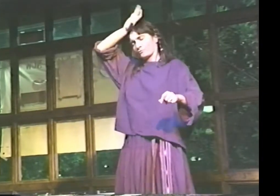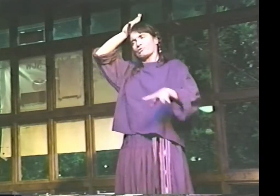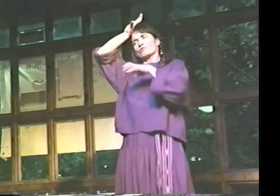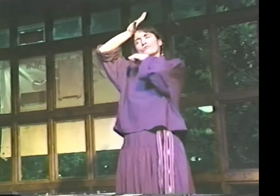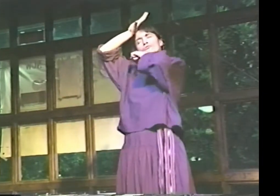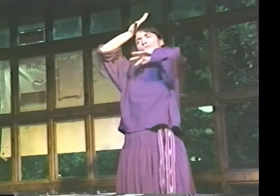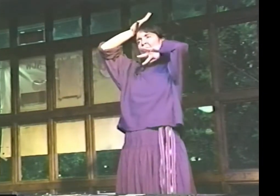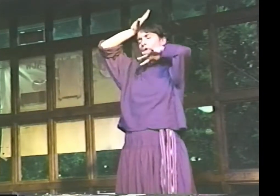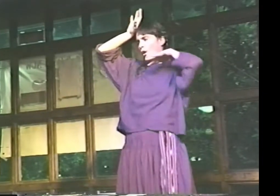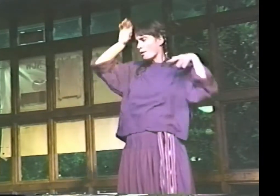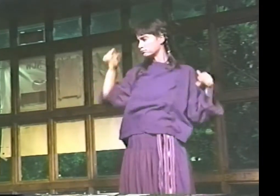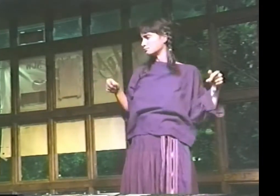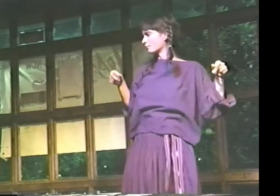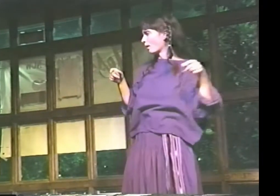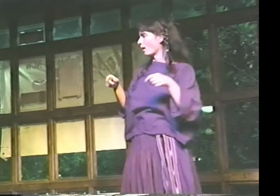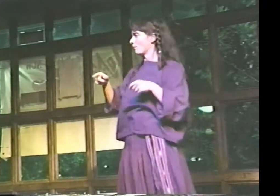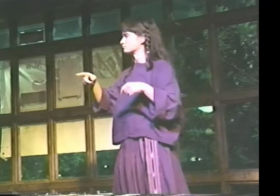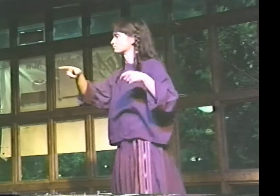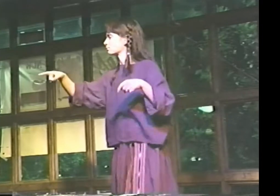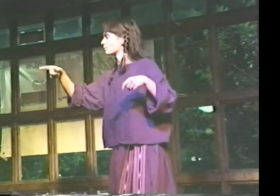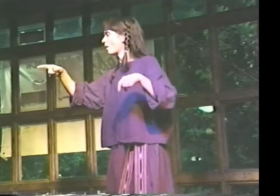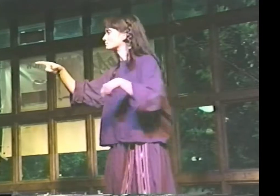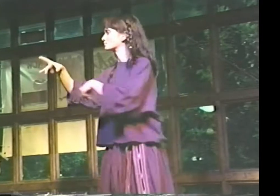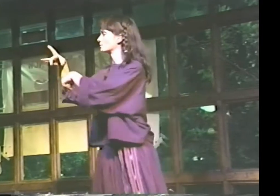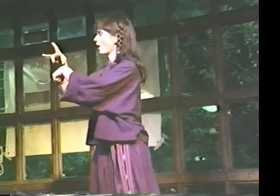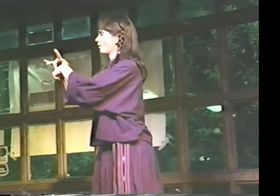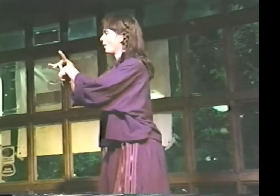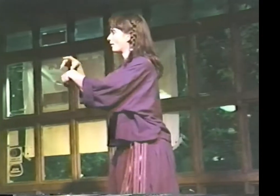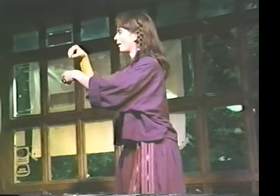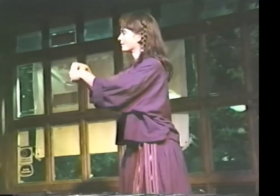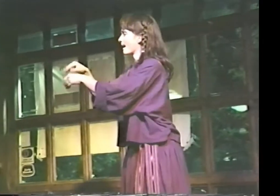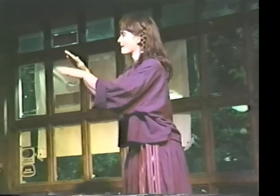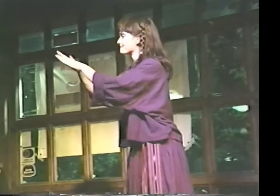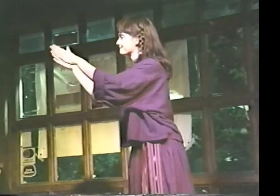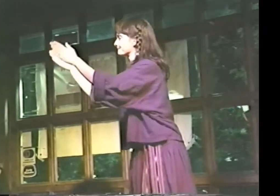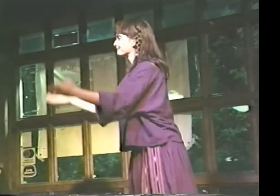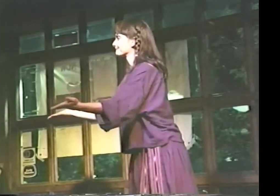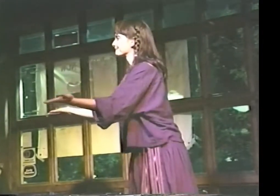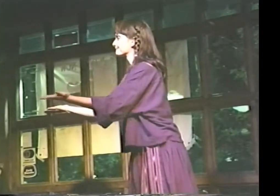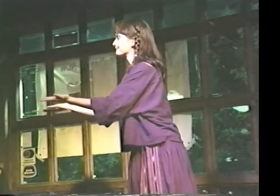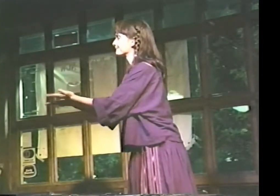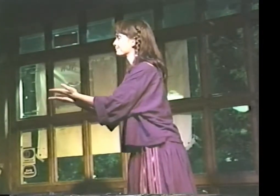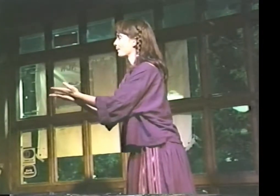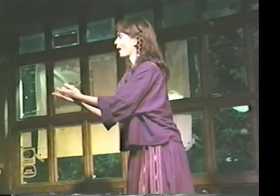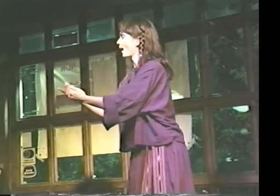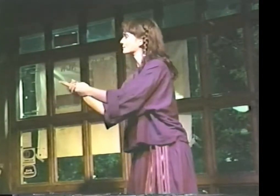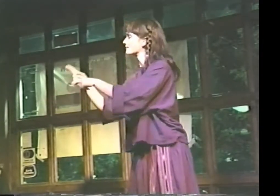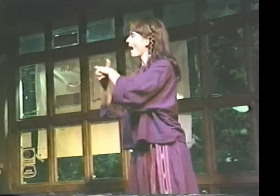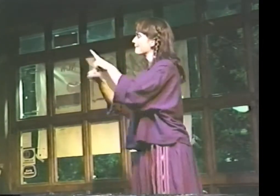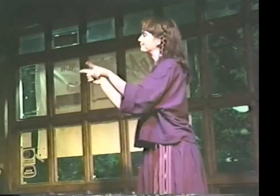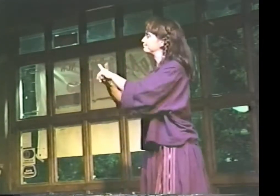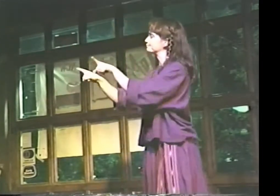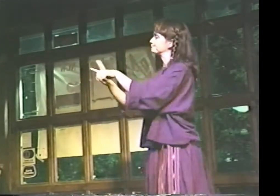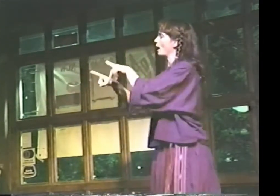UNSHAVEN AND UNKEMPT. "THE WORLD...THE WORLD IS IN A BOX,